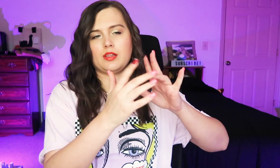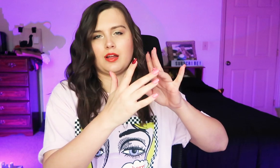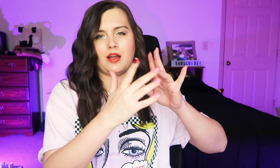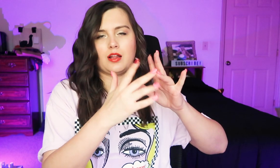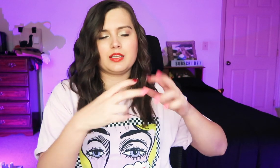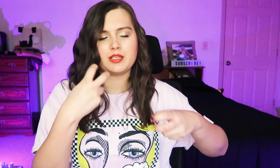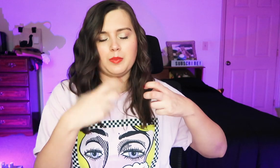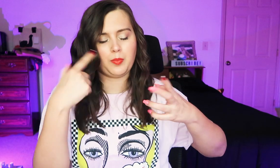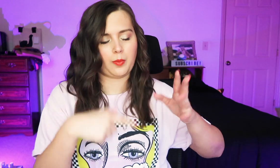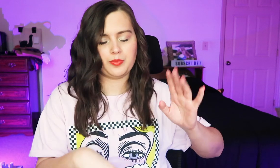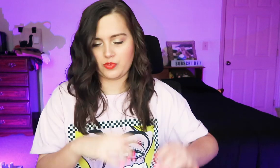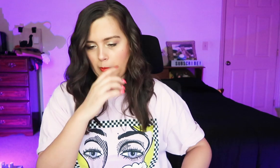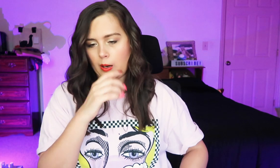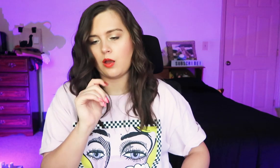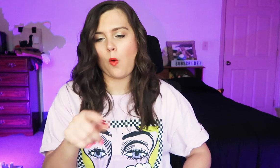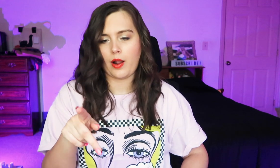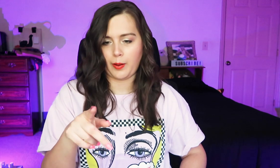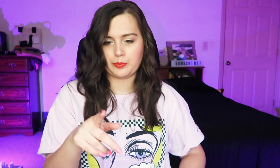This finger is going to be a problem. Okay.